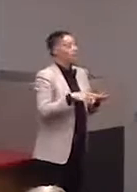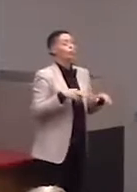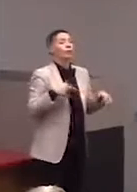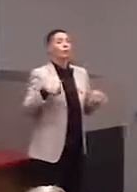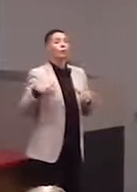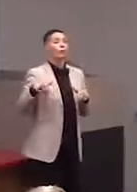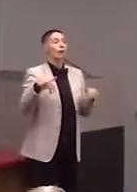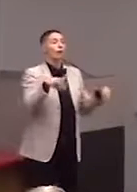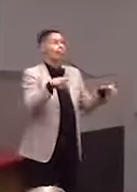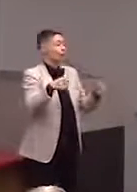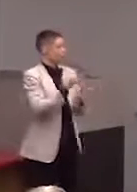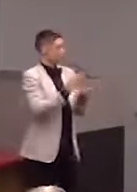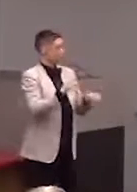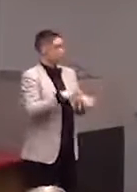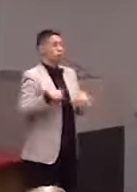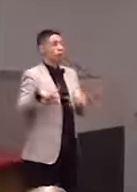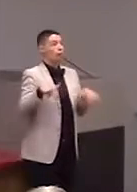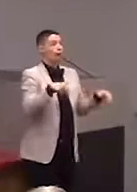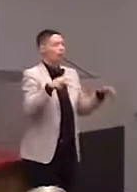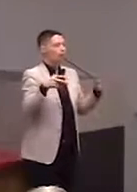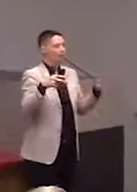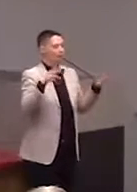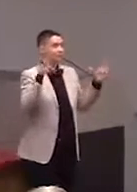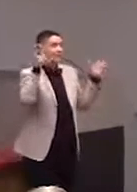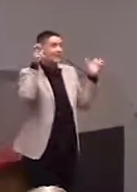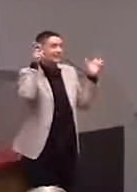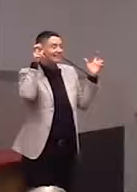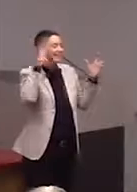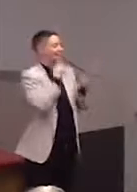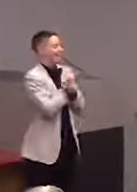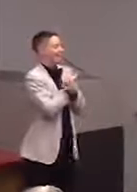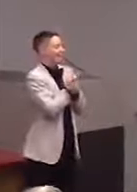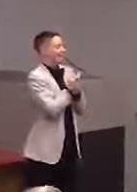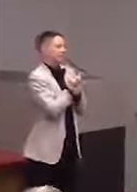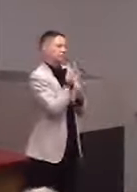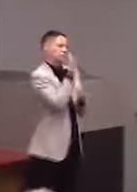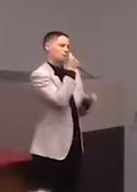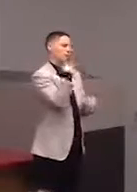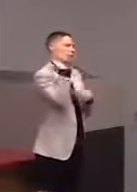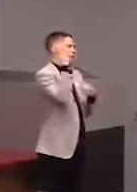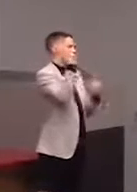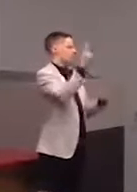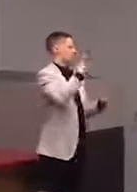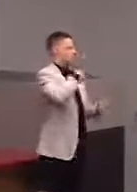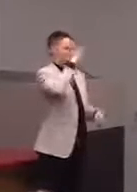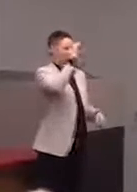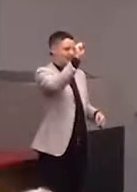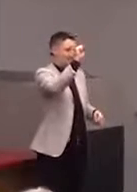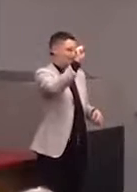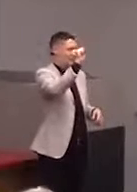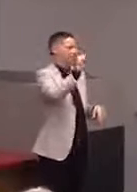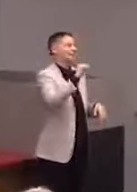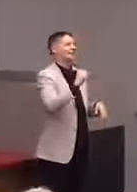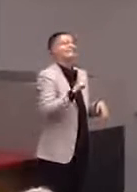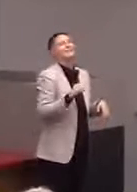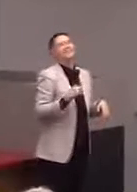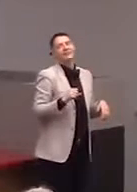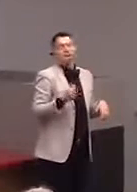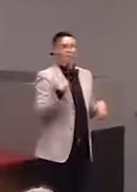And I've always been fascinated by them. We figure echolocation is sort of an interesting topic,